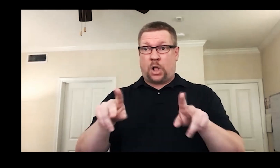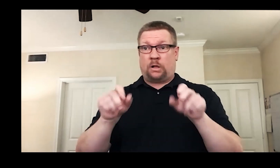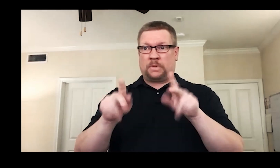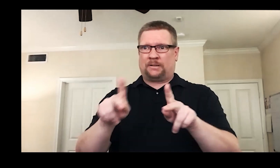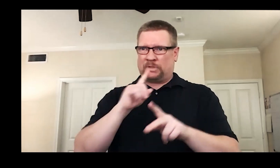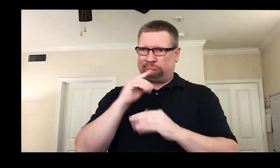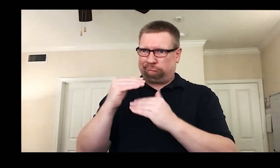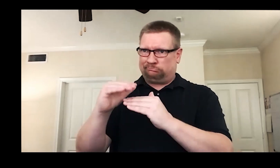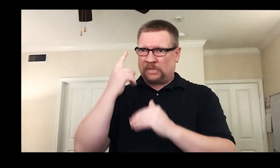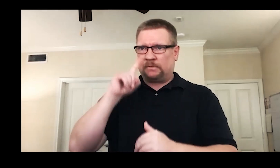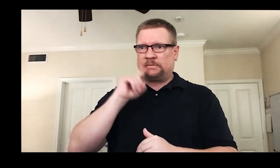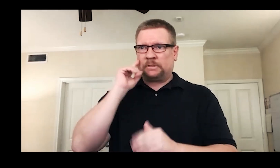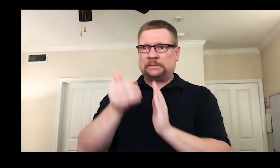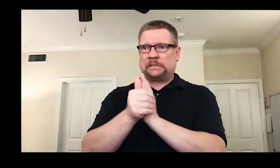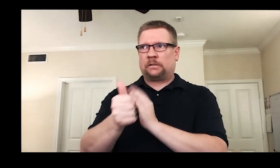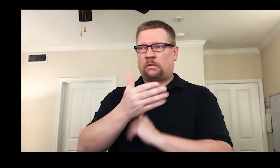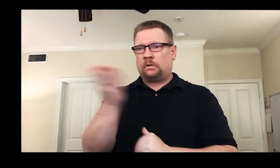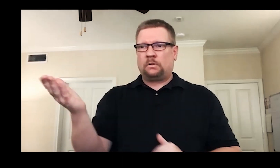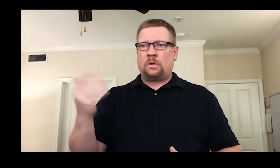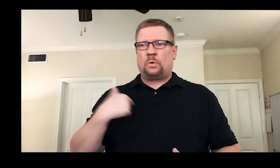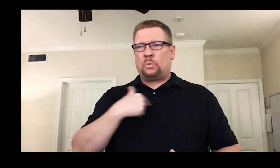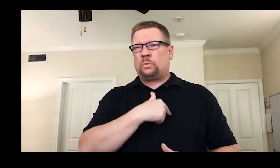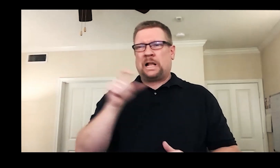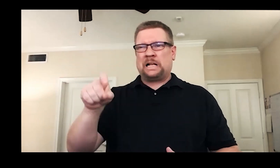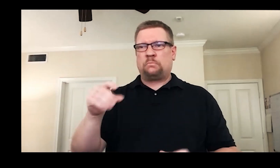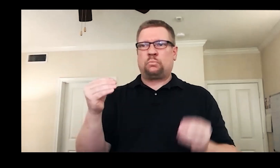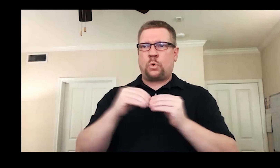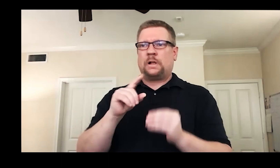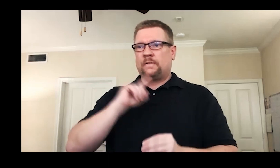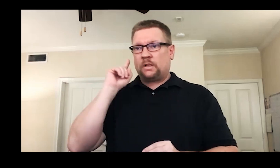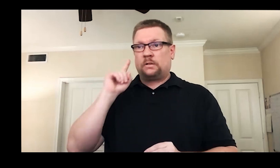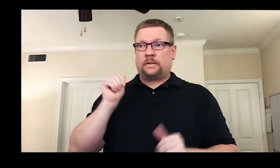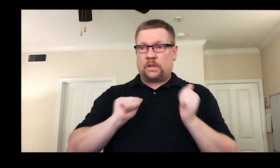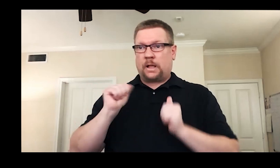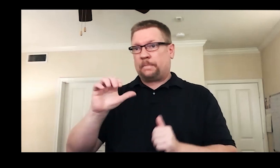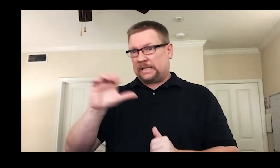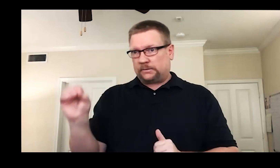the opportunities for Deaf talent are few and far between. We need a greater number of Deaf